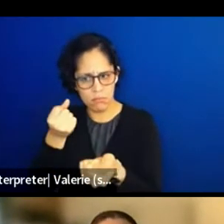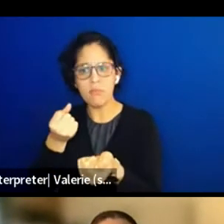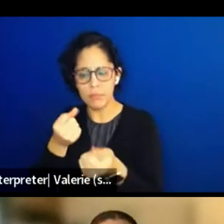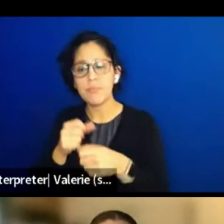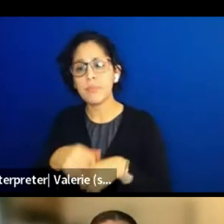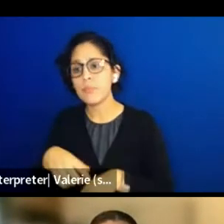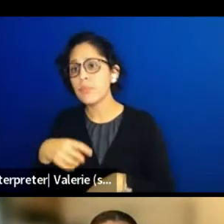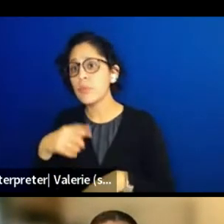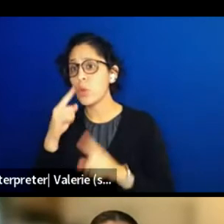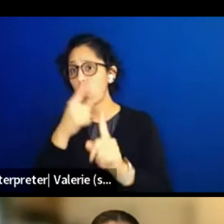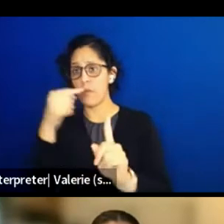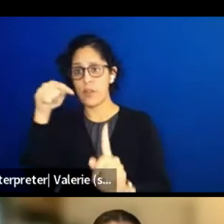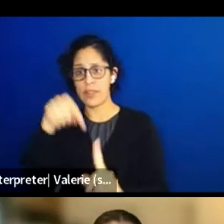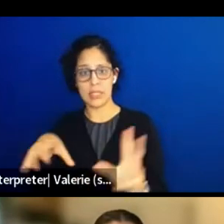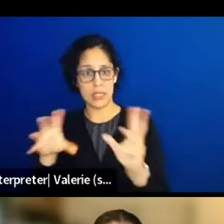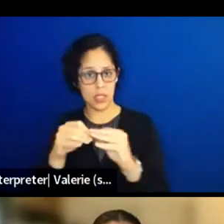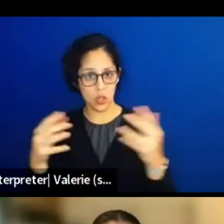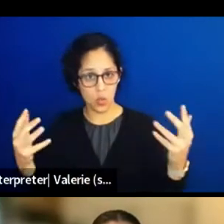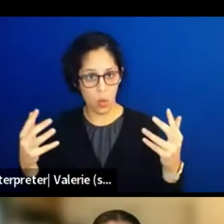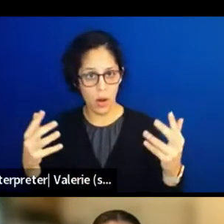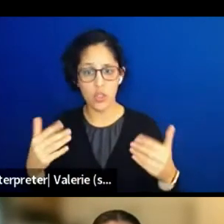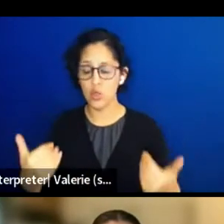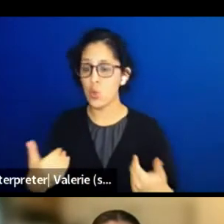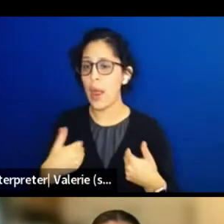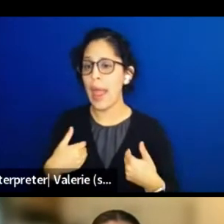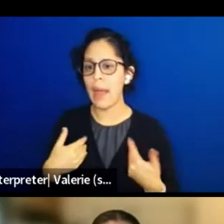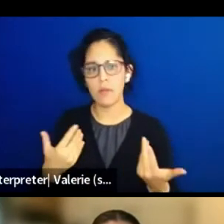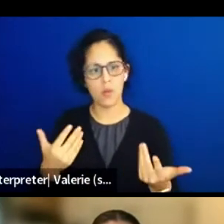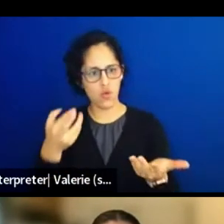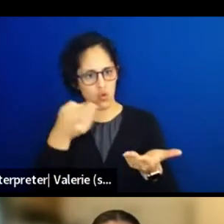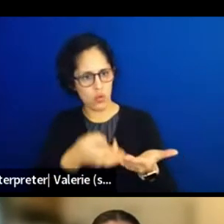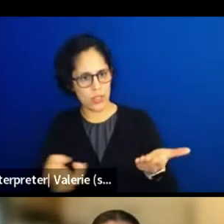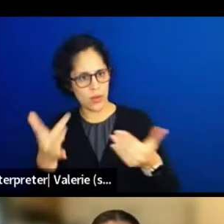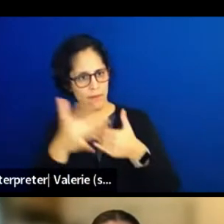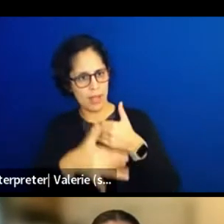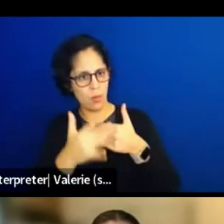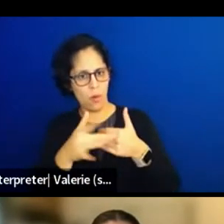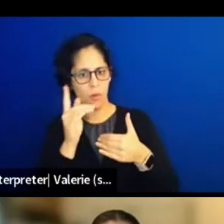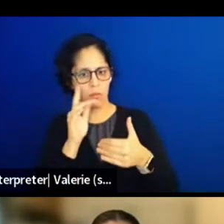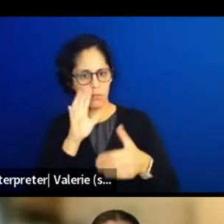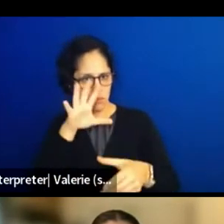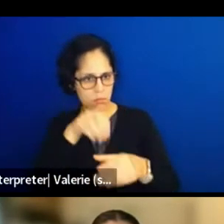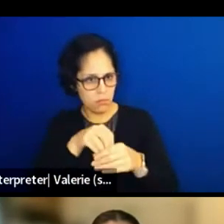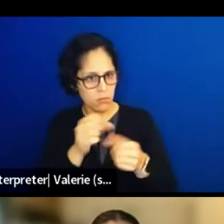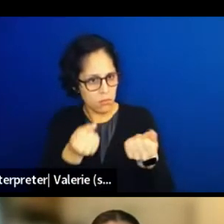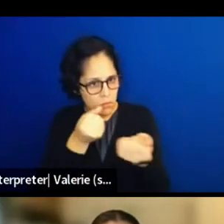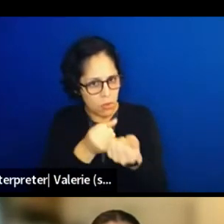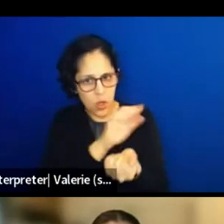is to direct tangible resources to your work and to the work of indigenous climate leadership